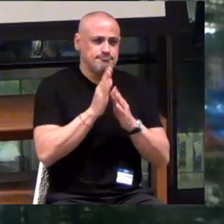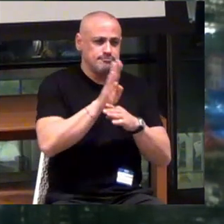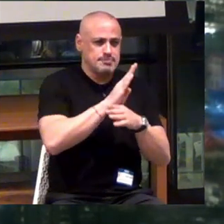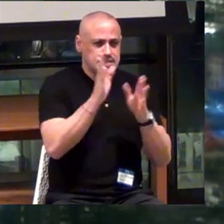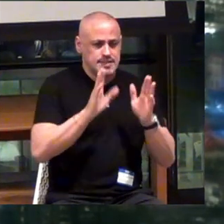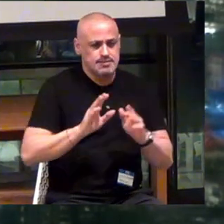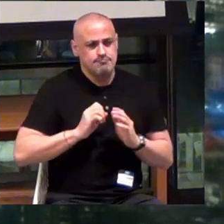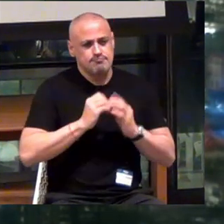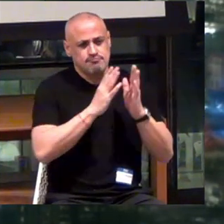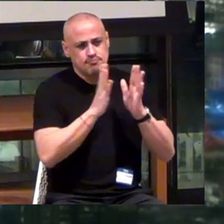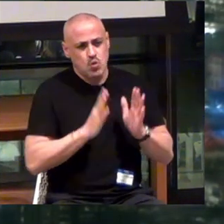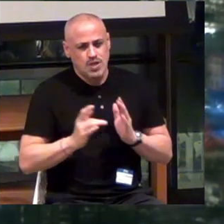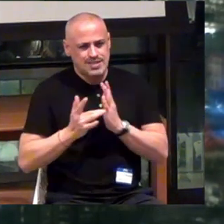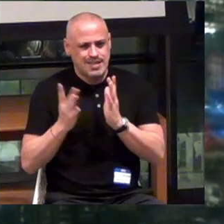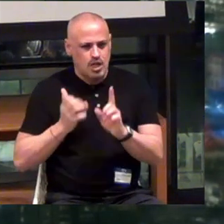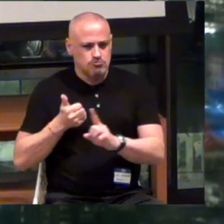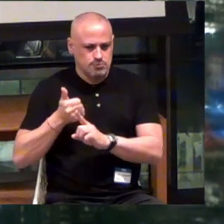technologists in their own right.